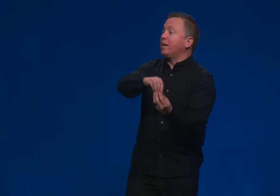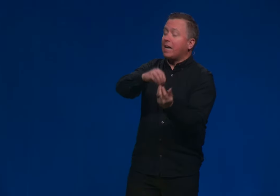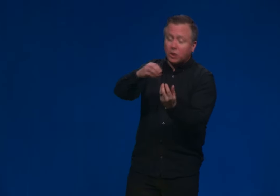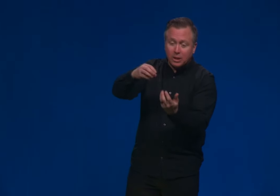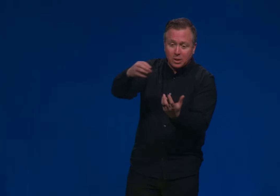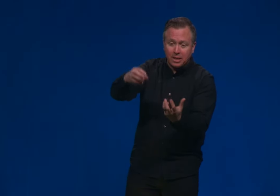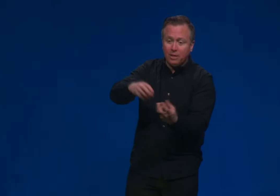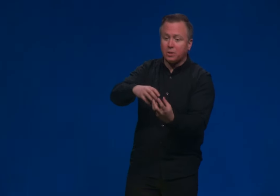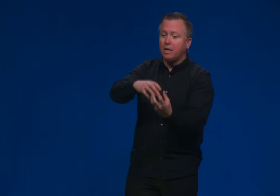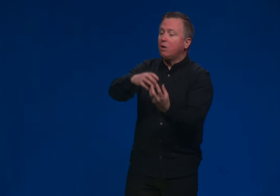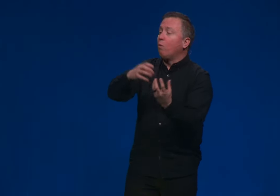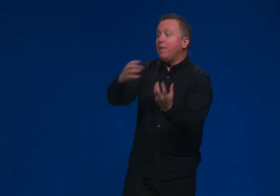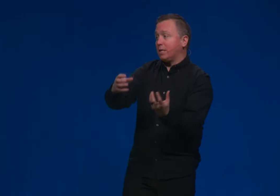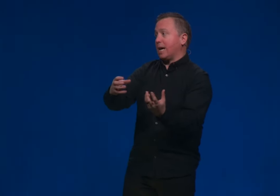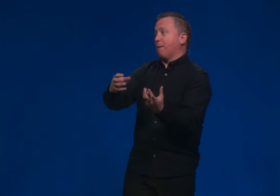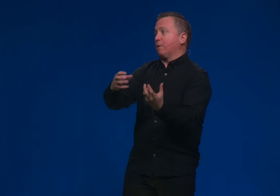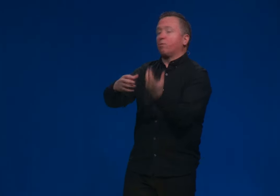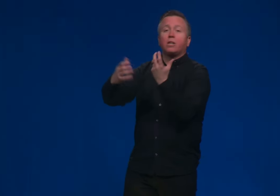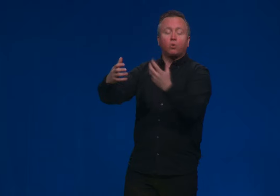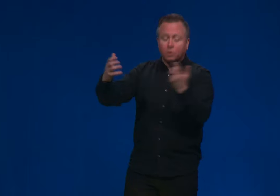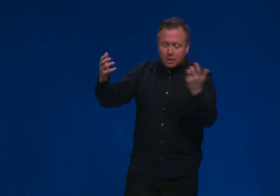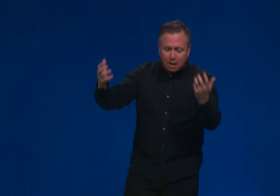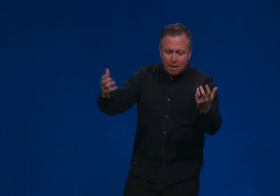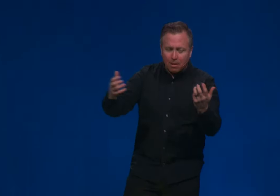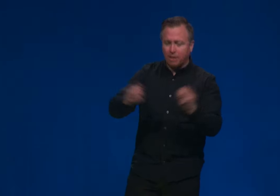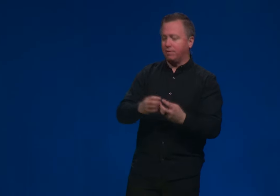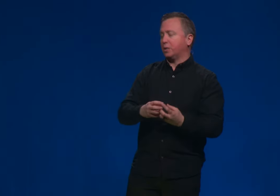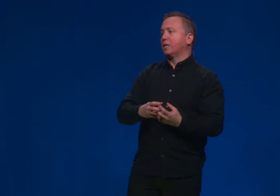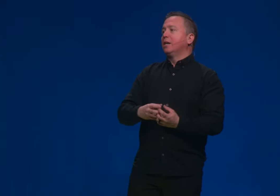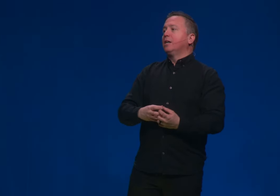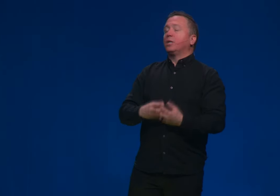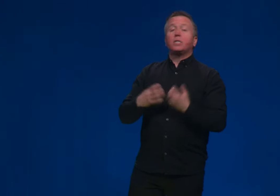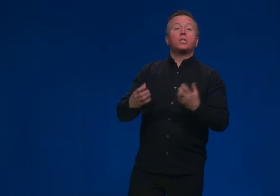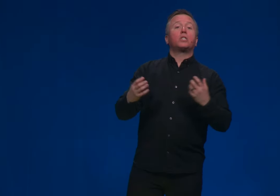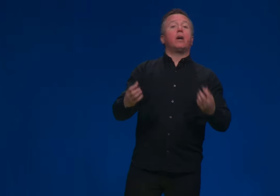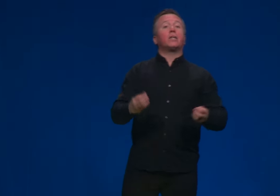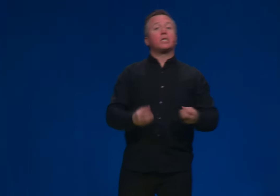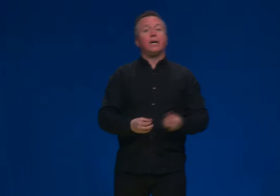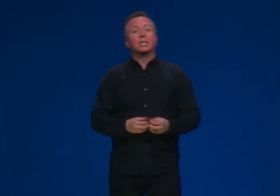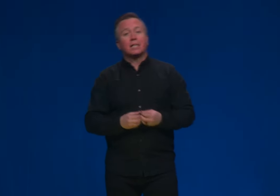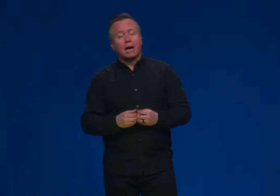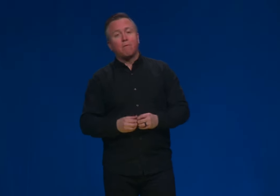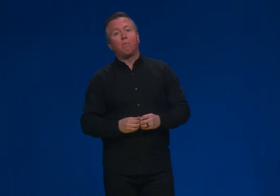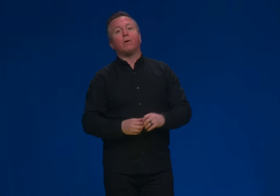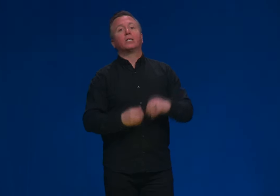And it actually doesn't tell us when this happened. We're not told the timeline of this Genesis is not a science lab report.